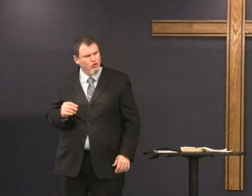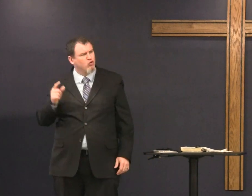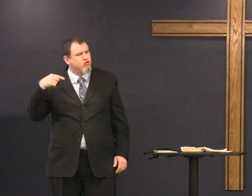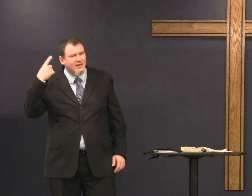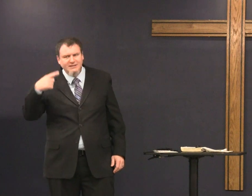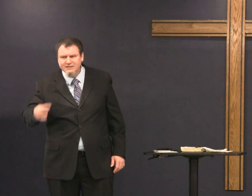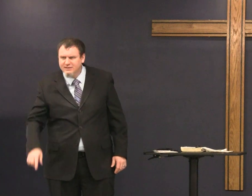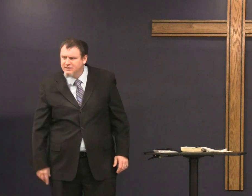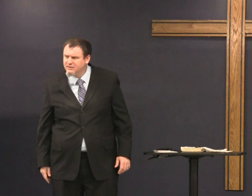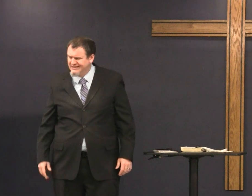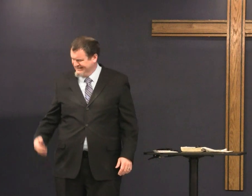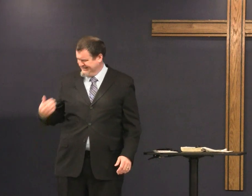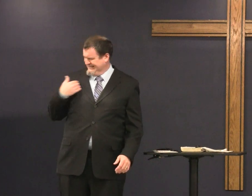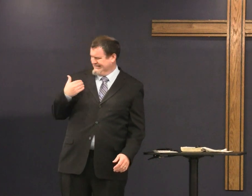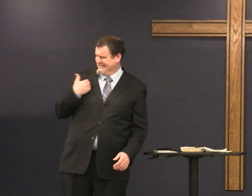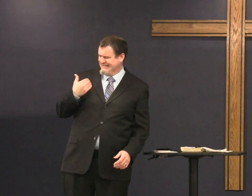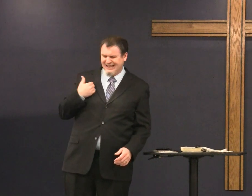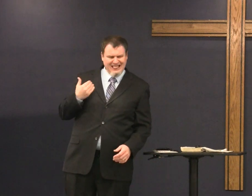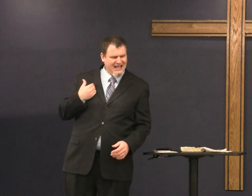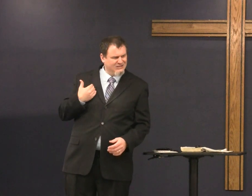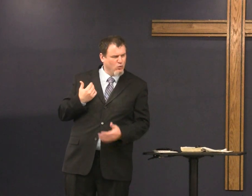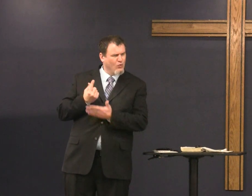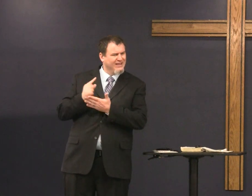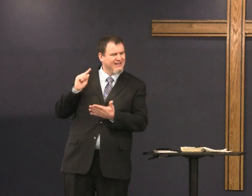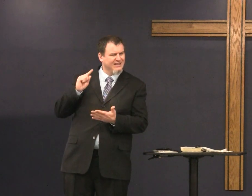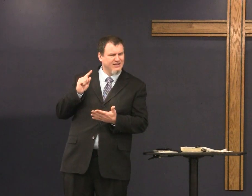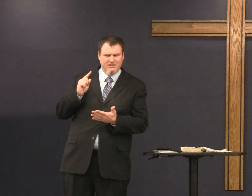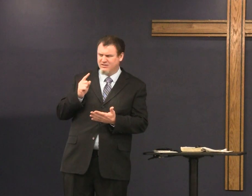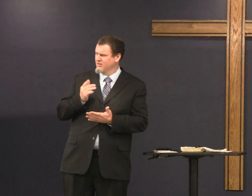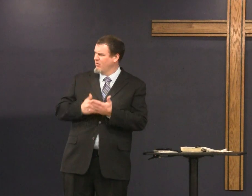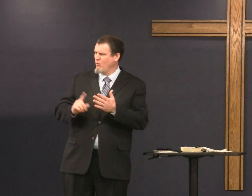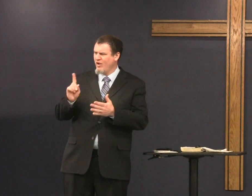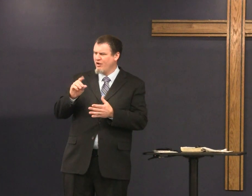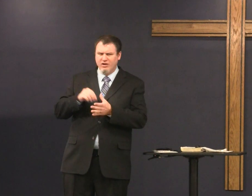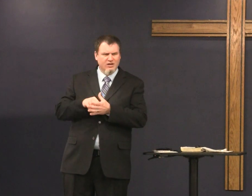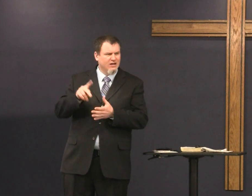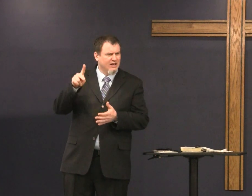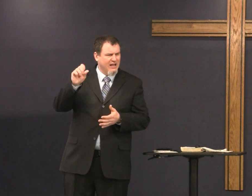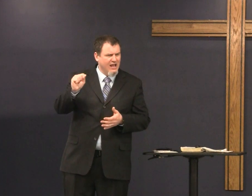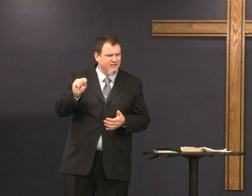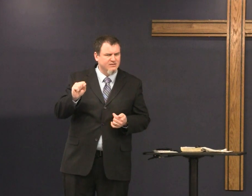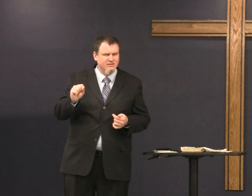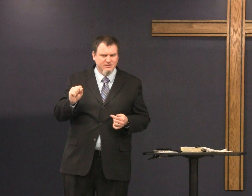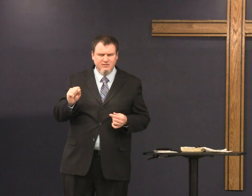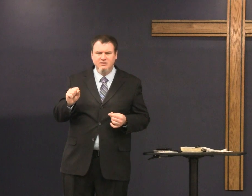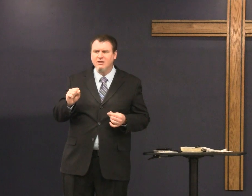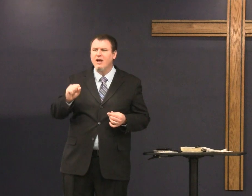just recently I heard a story it was crazy last week somebody in Kansas